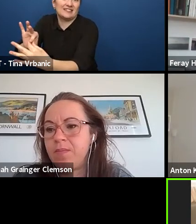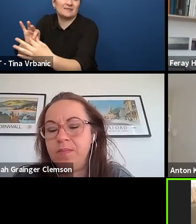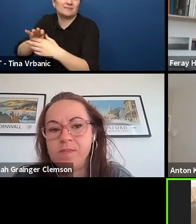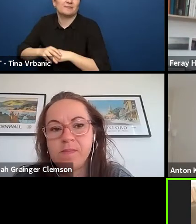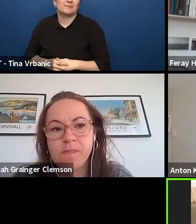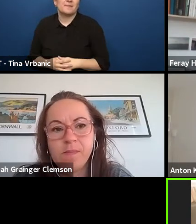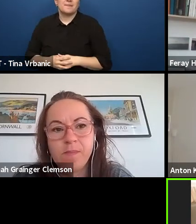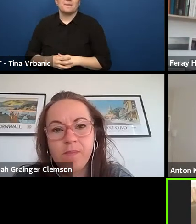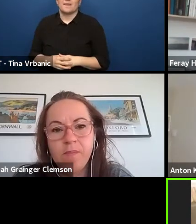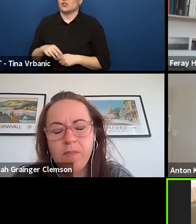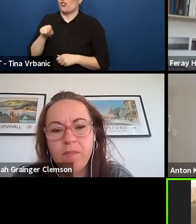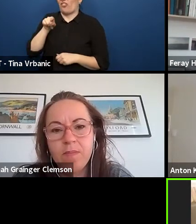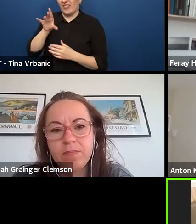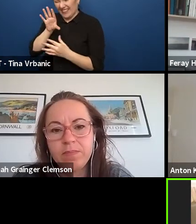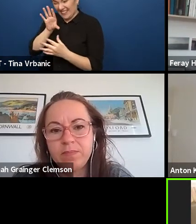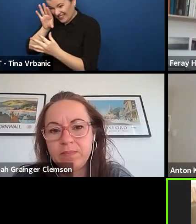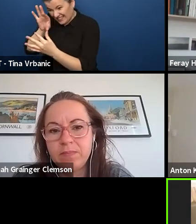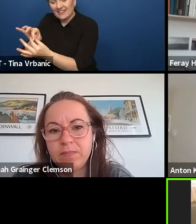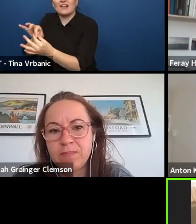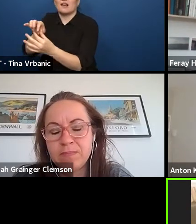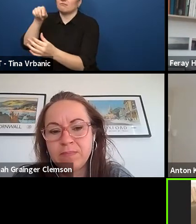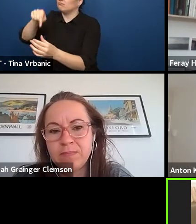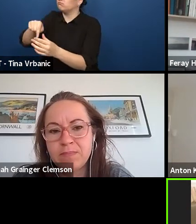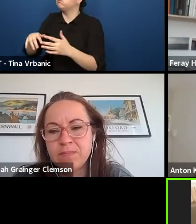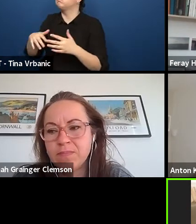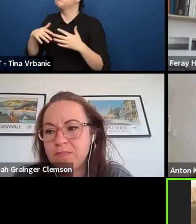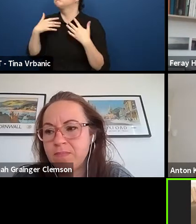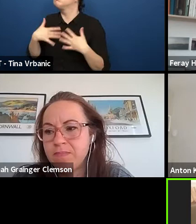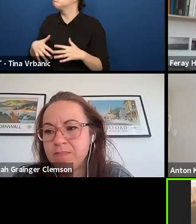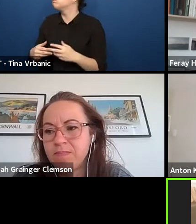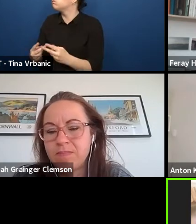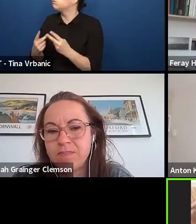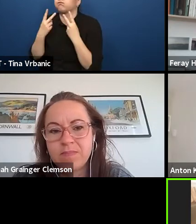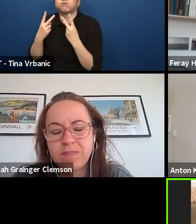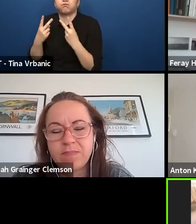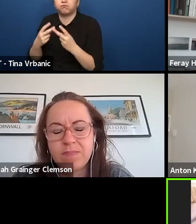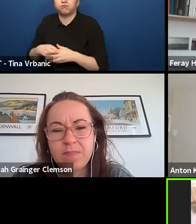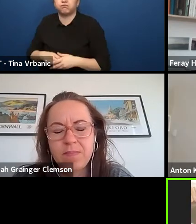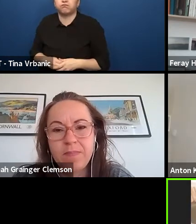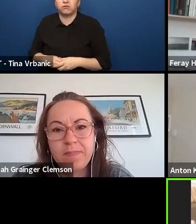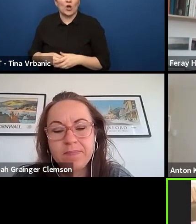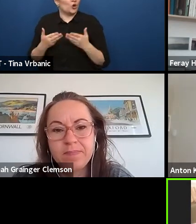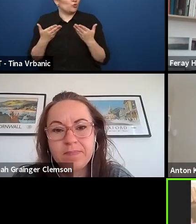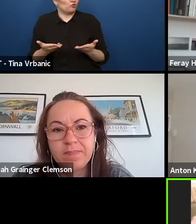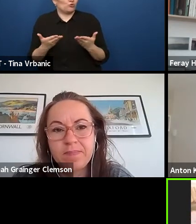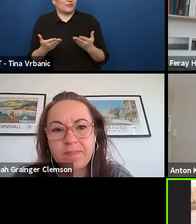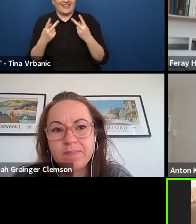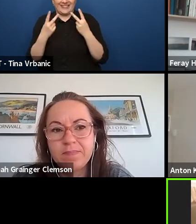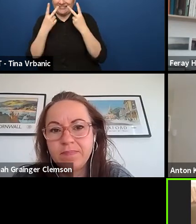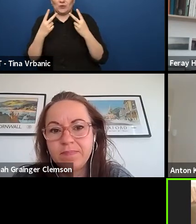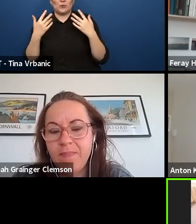because I am really happy to be in this dialogue today. And I really agree with all the panelists